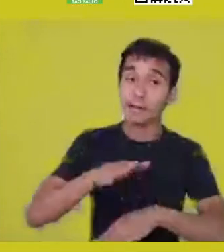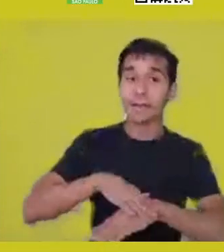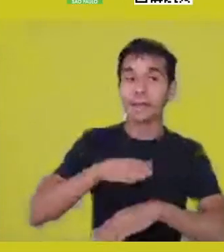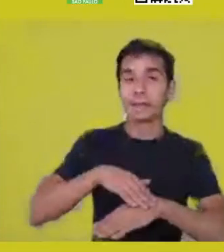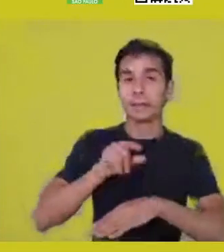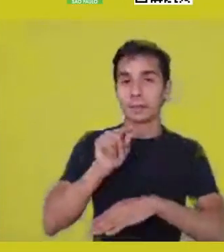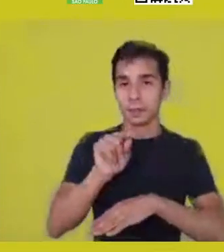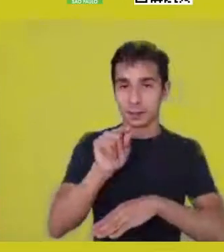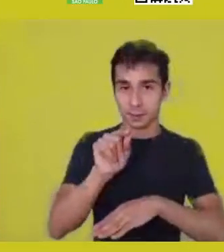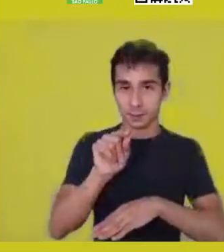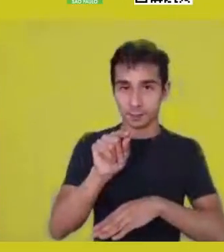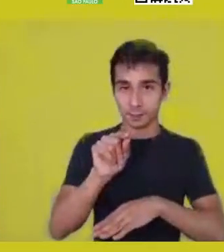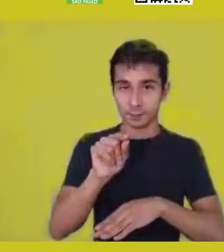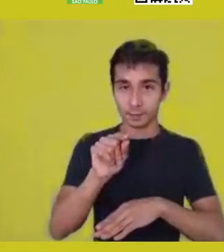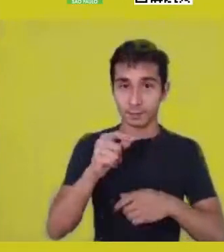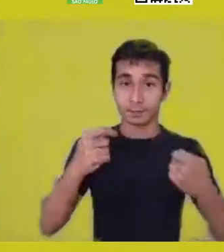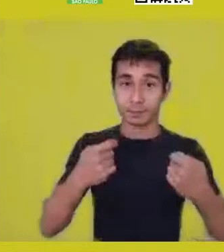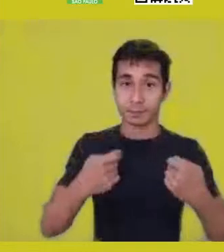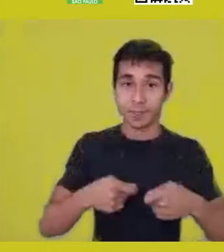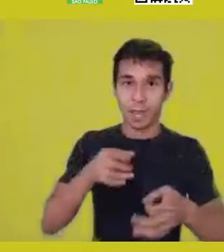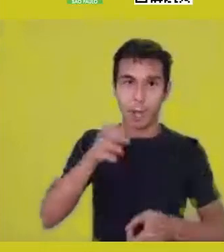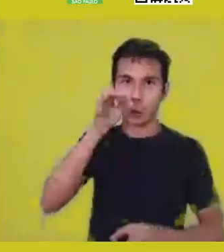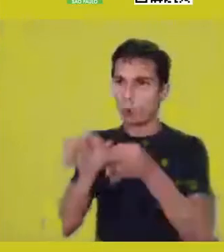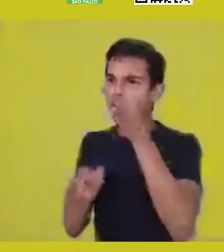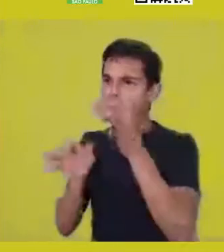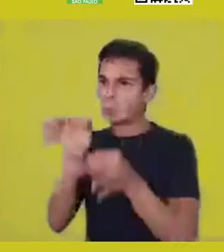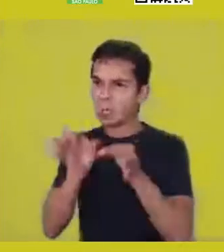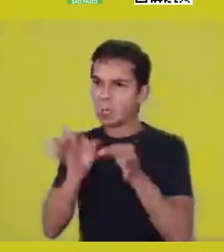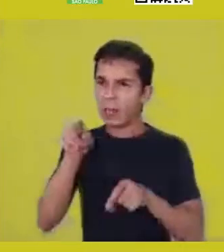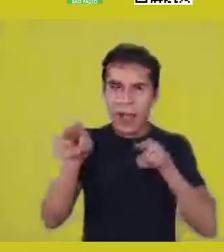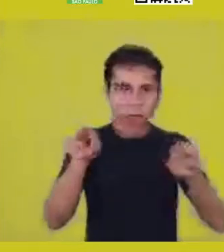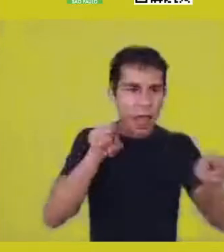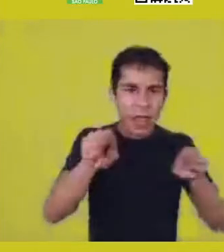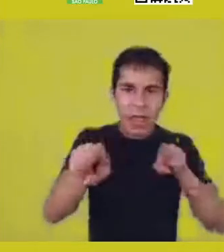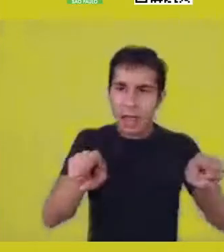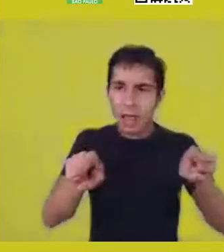pause our reason for everything that has been taught to us so far